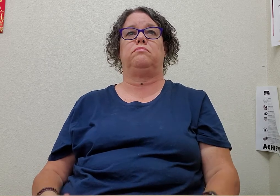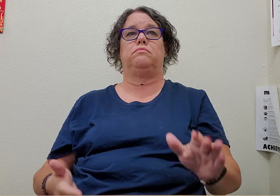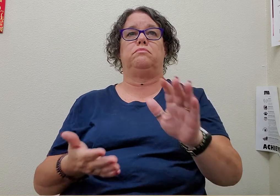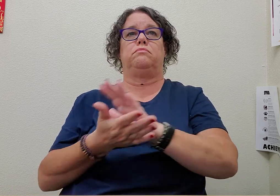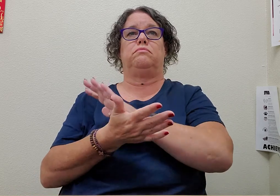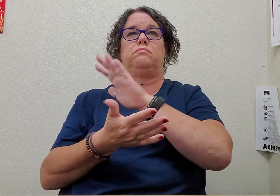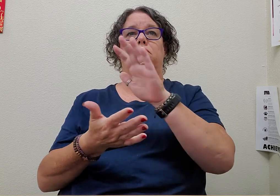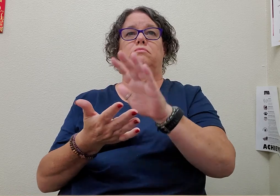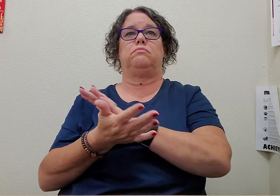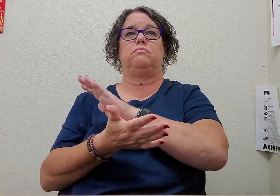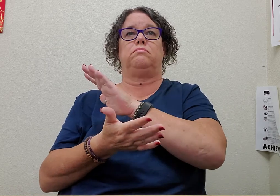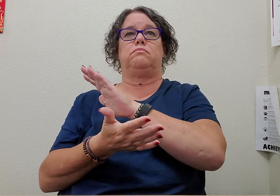paper